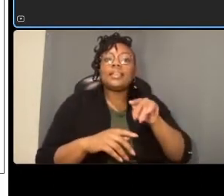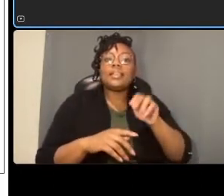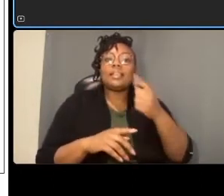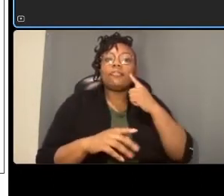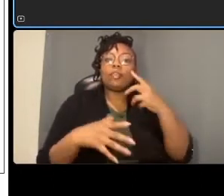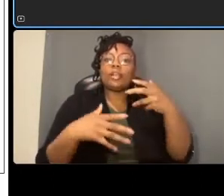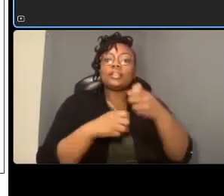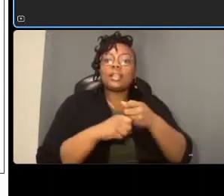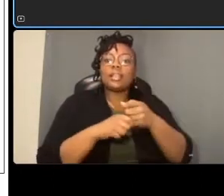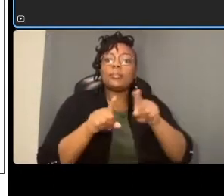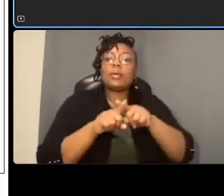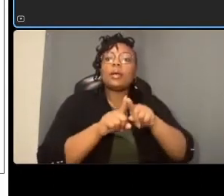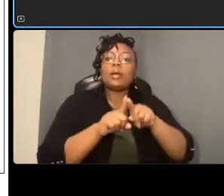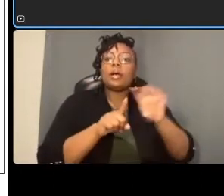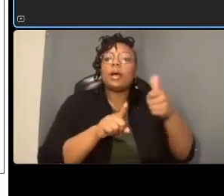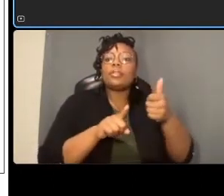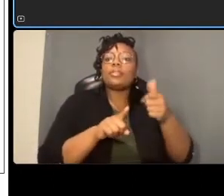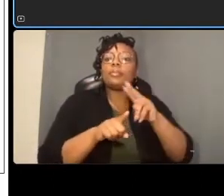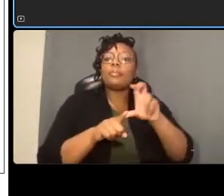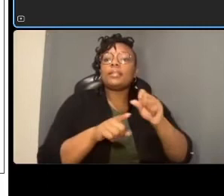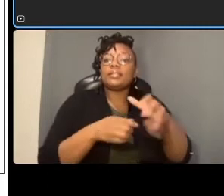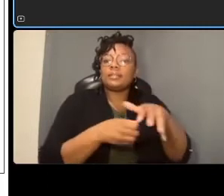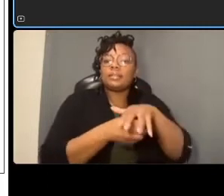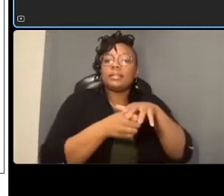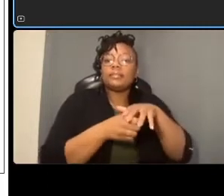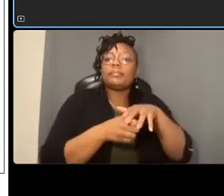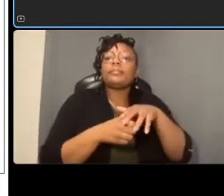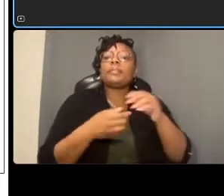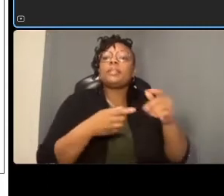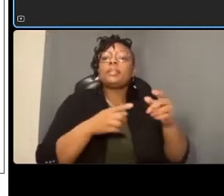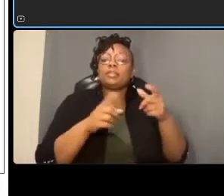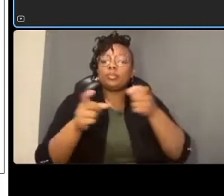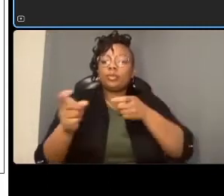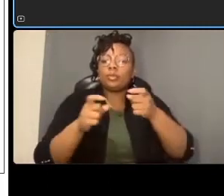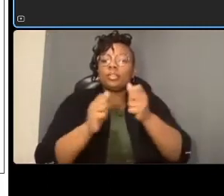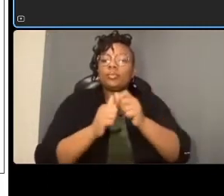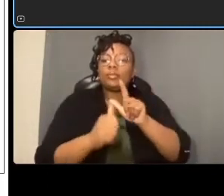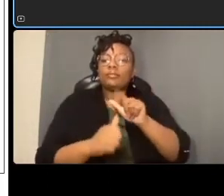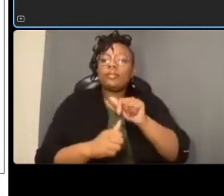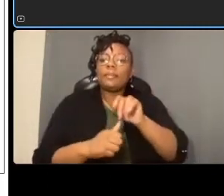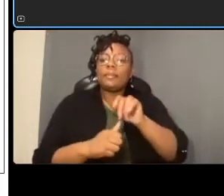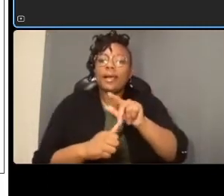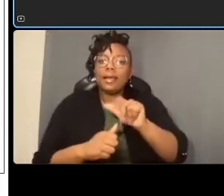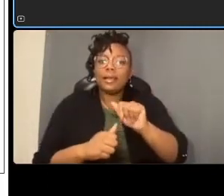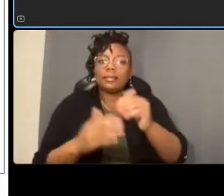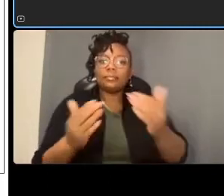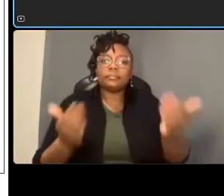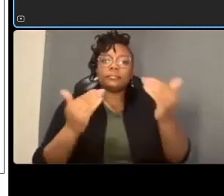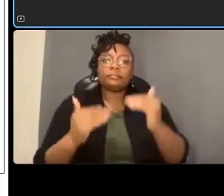close coordination with wamata below that we have a couple of different shades of orange bs